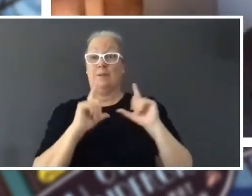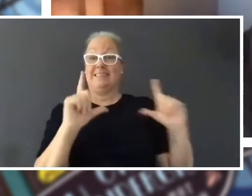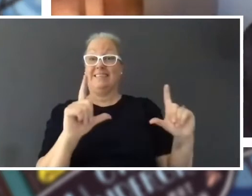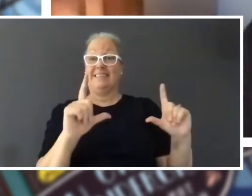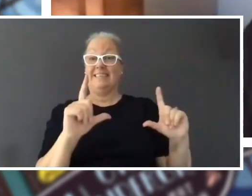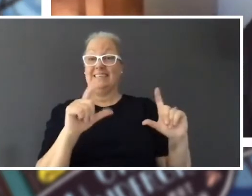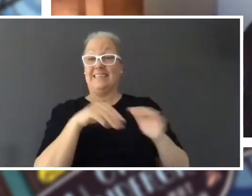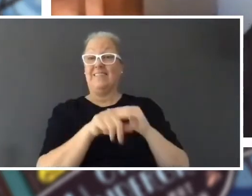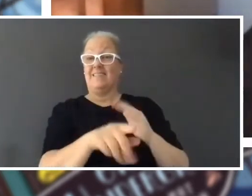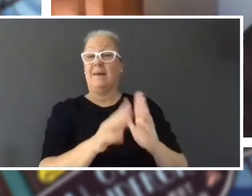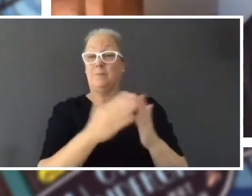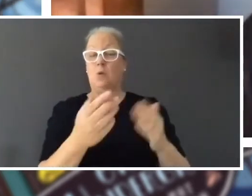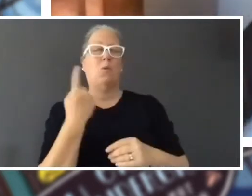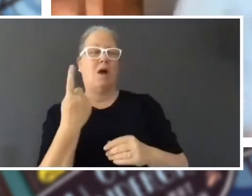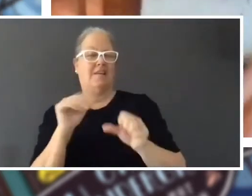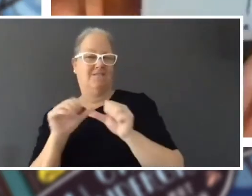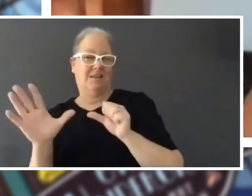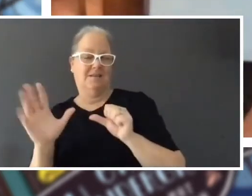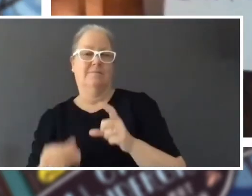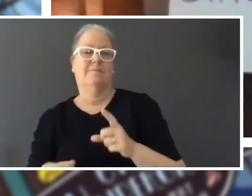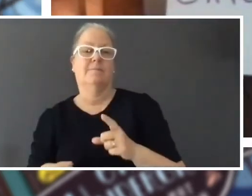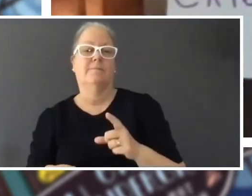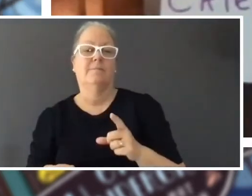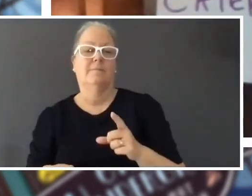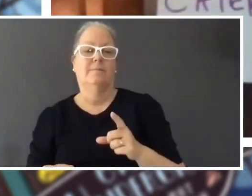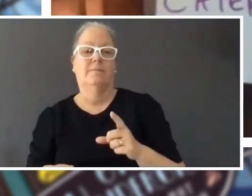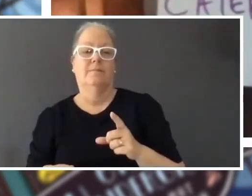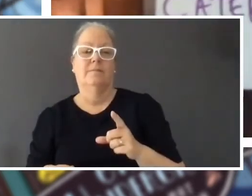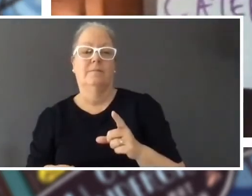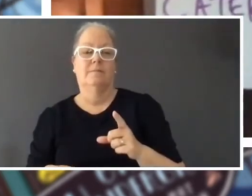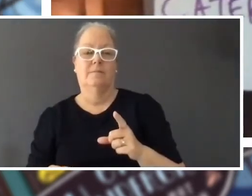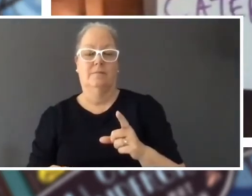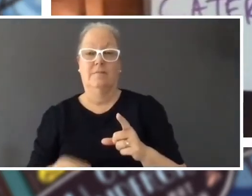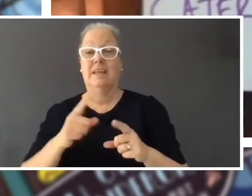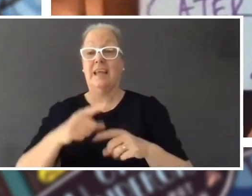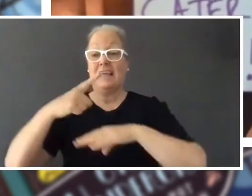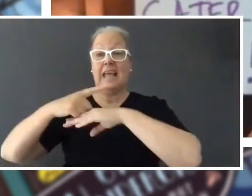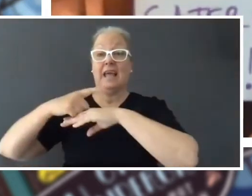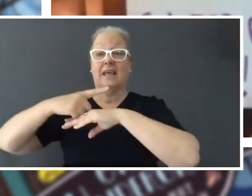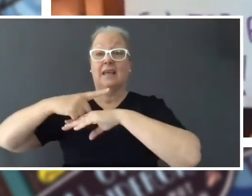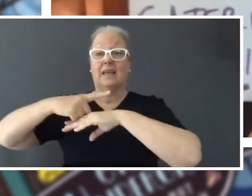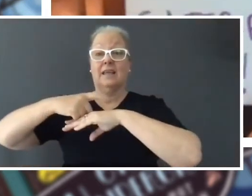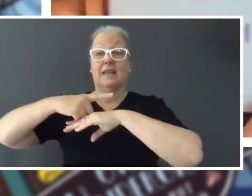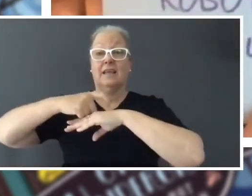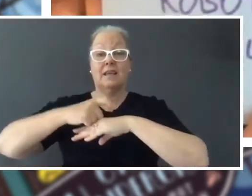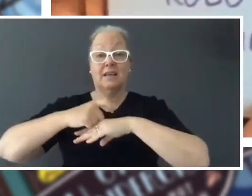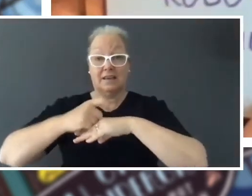and i love this one, 'Robot caterpillar!'. I just one day I went, 'Wait, what about if